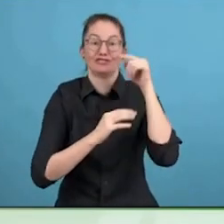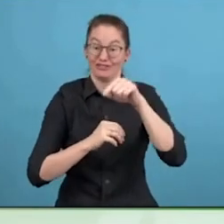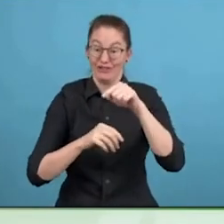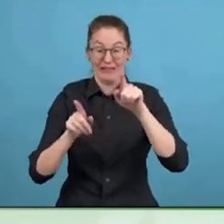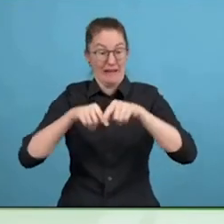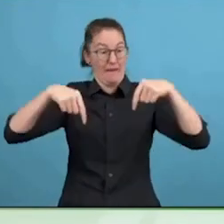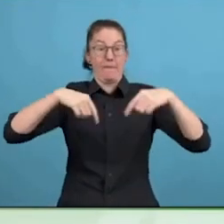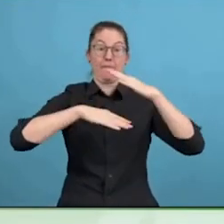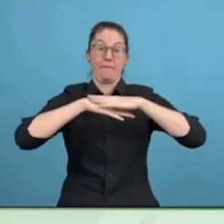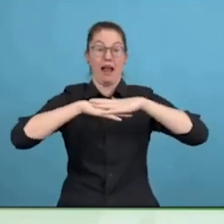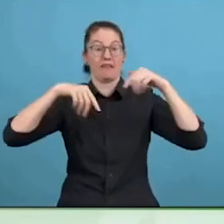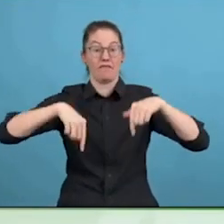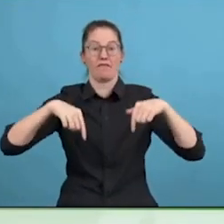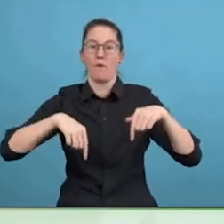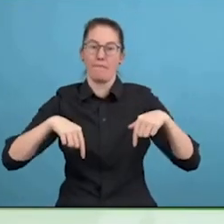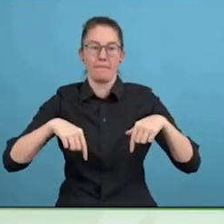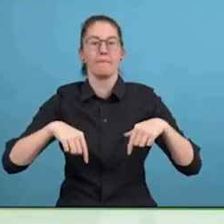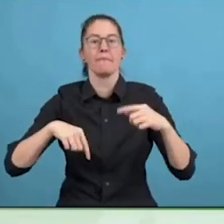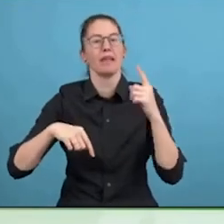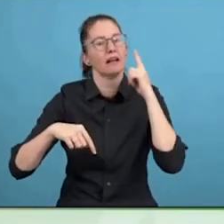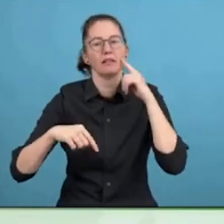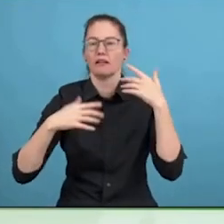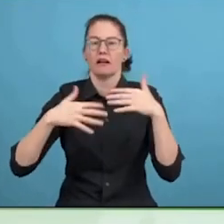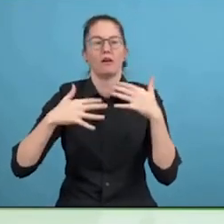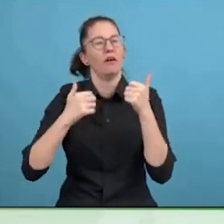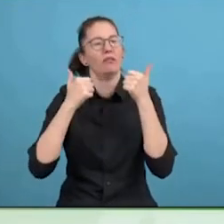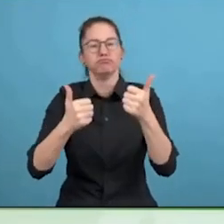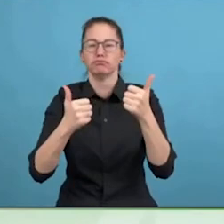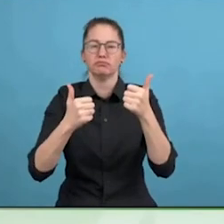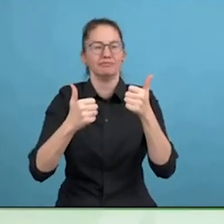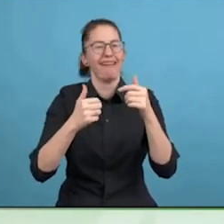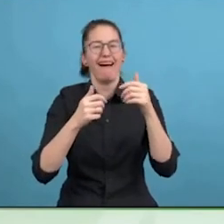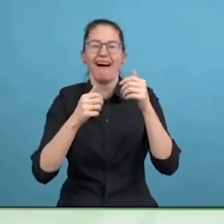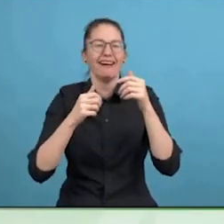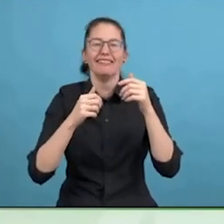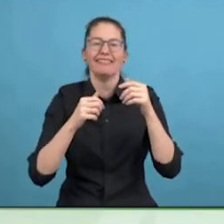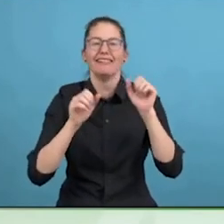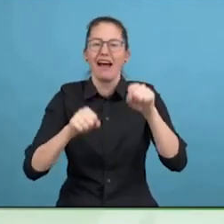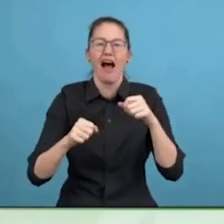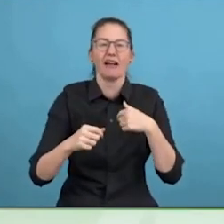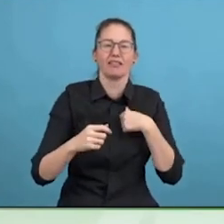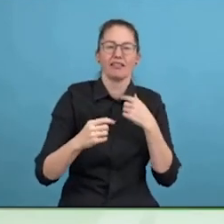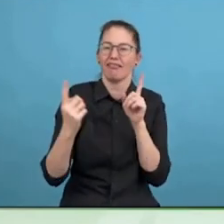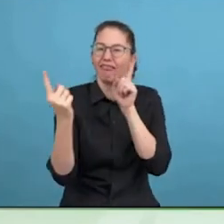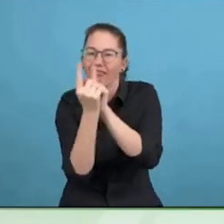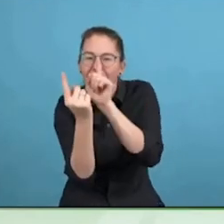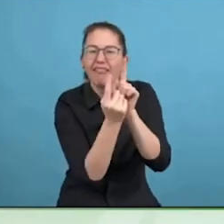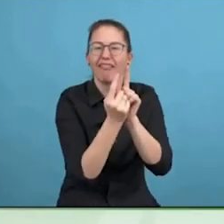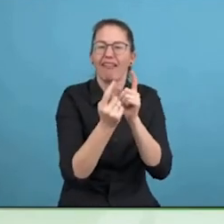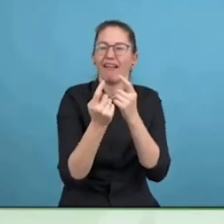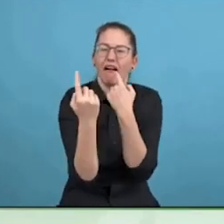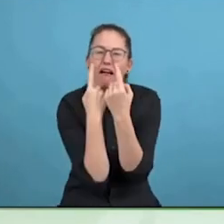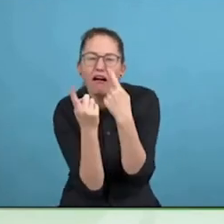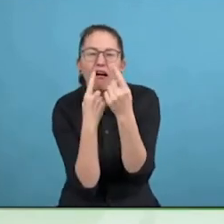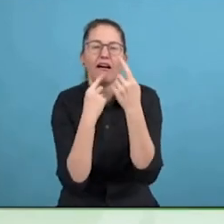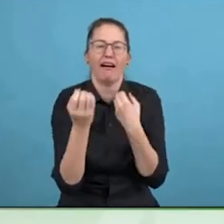innovate and find it is no longer helping the person. I think innovation in the centre and a search engine, a research